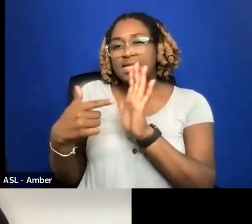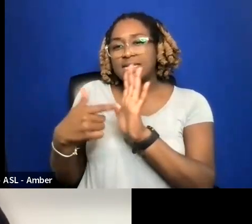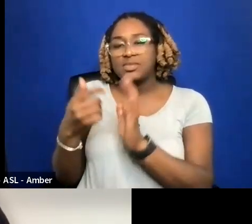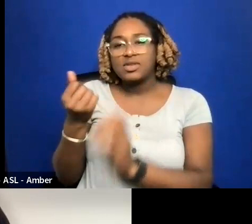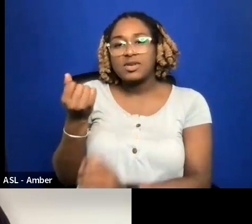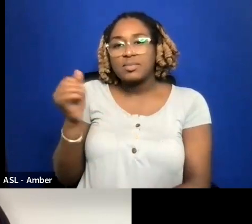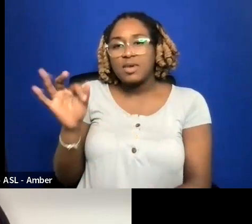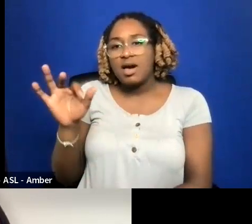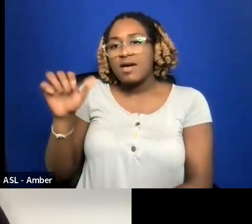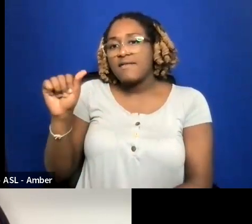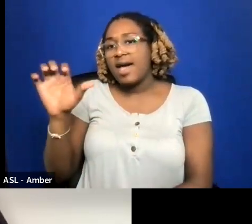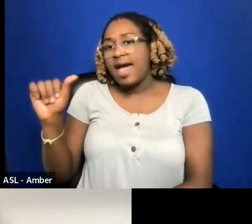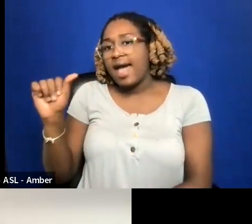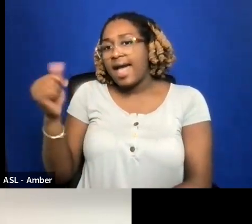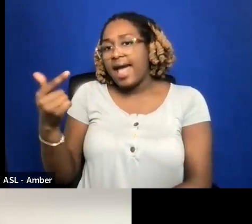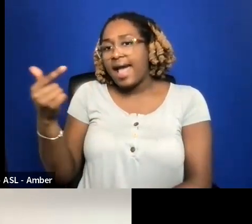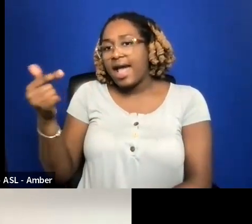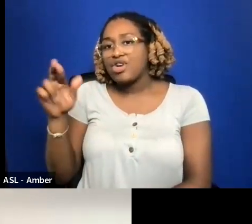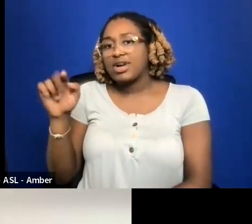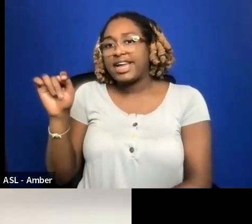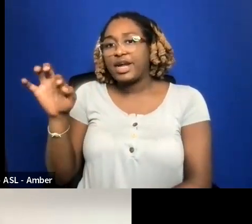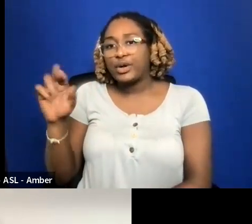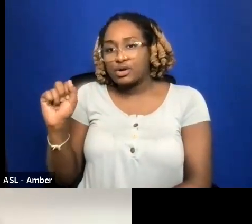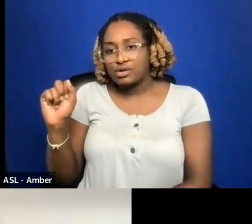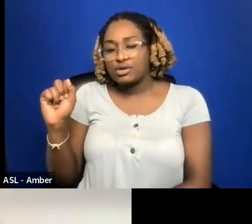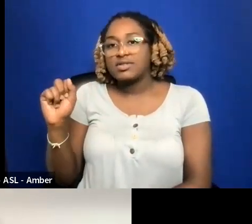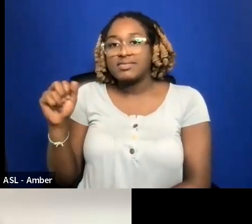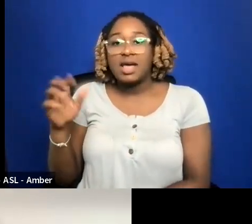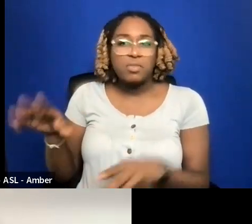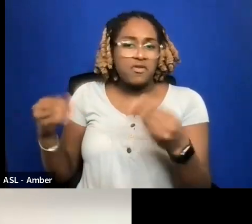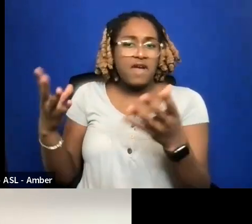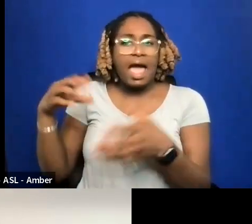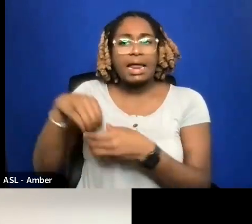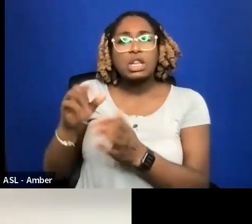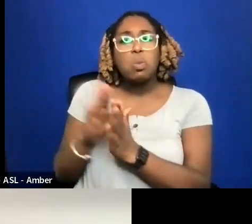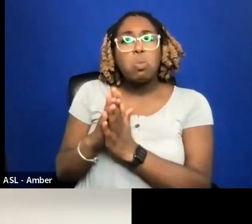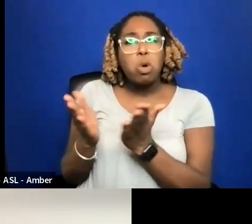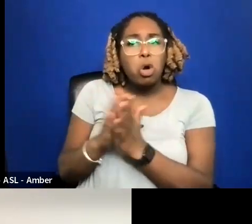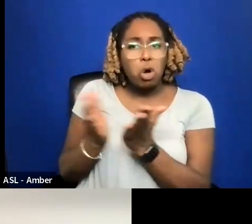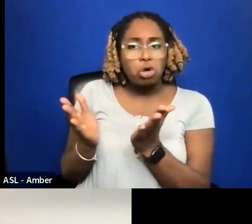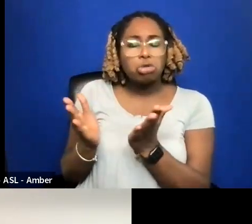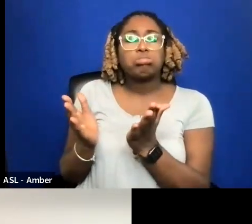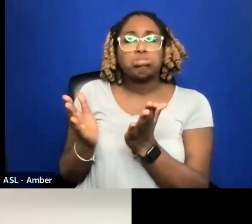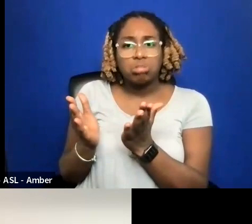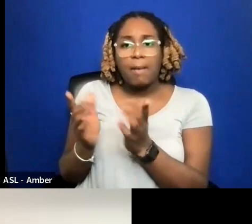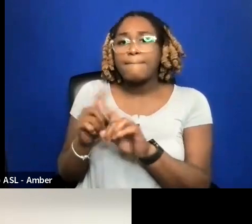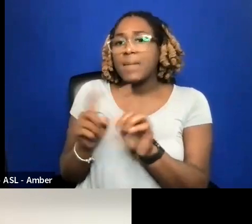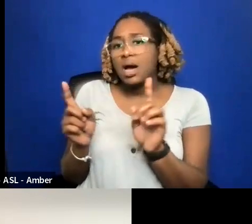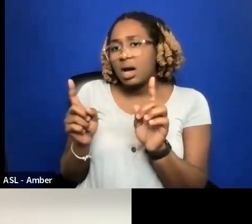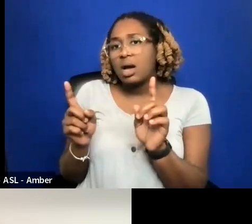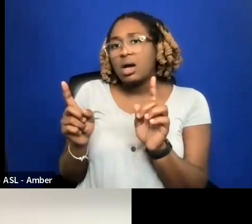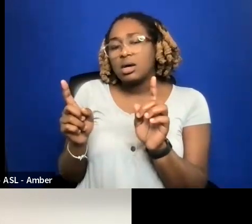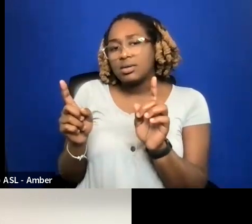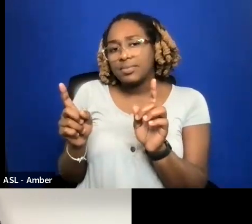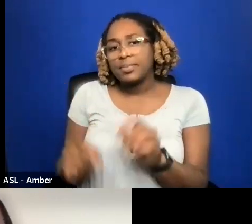AGGREGATORS. I GAVE SOME IN MY BOOK. BUT I WILL SAY THAT I THINK ONE OF THE BEST PLACES TO LOOK FOR THEM WON'T BE THROUGH ME.